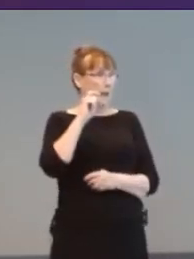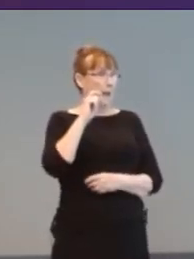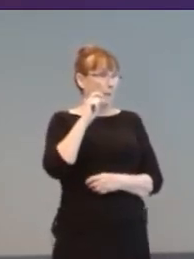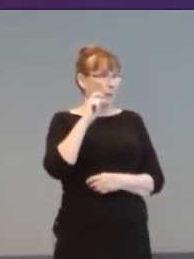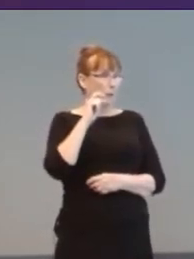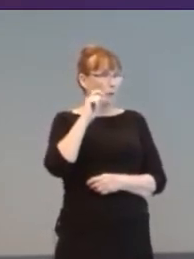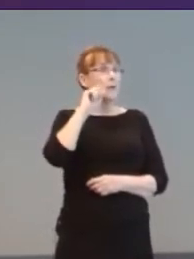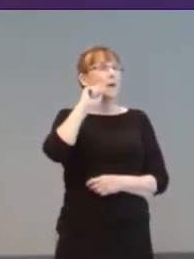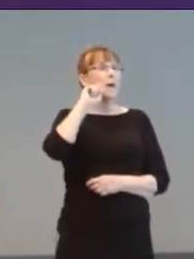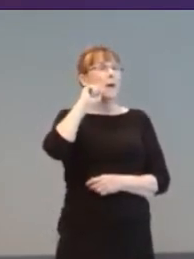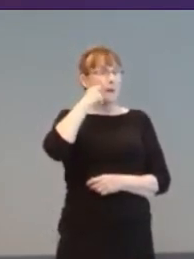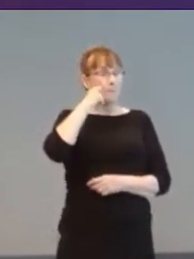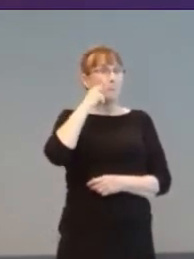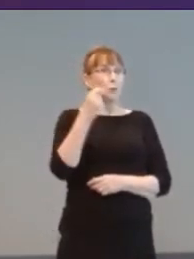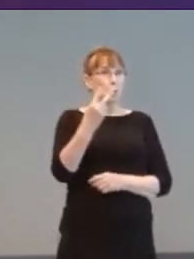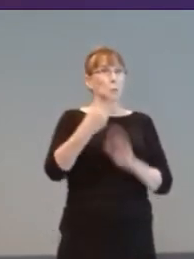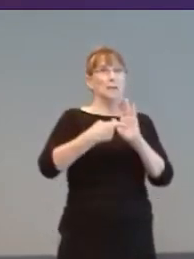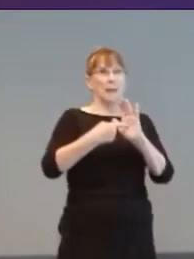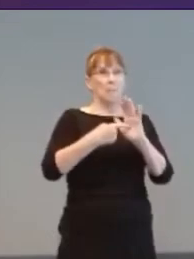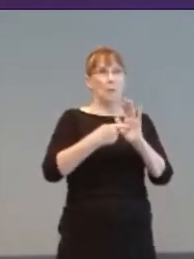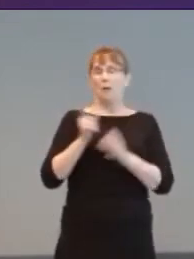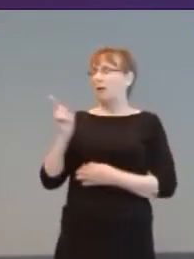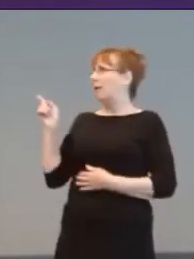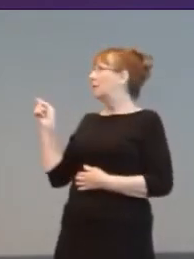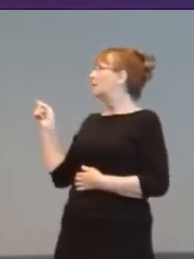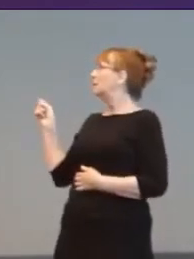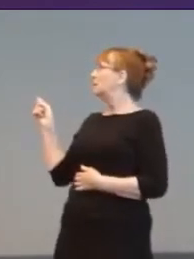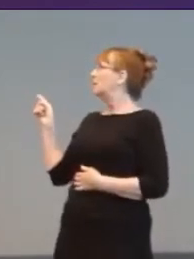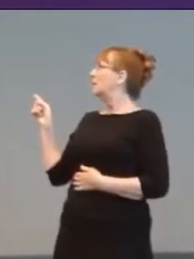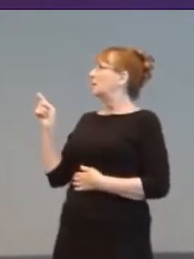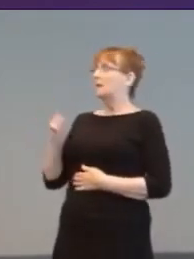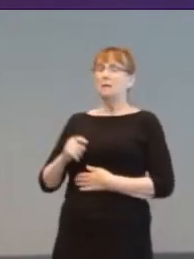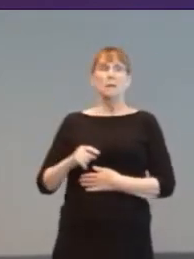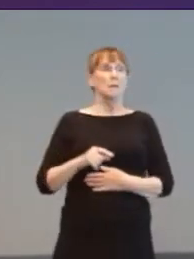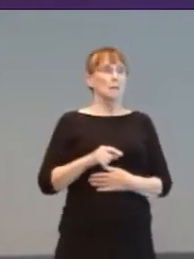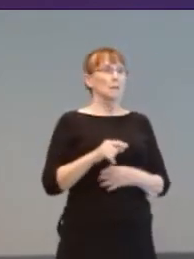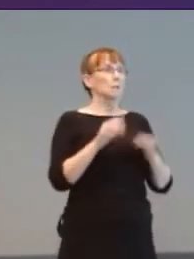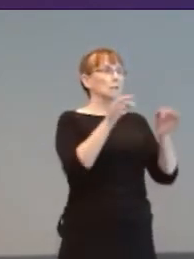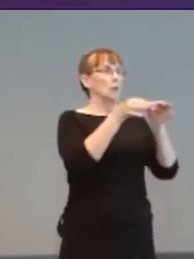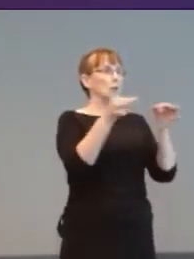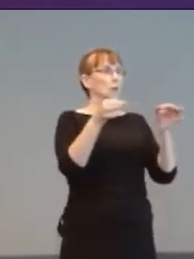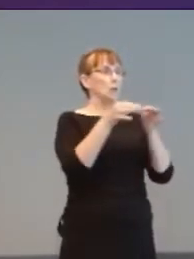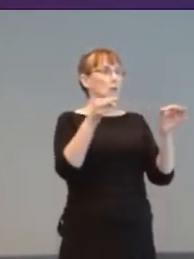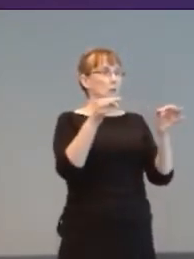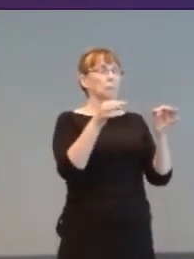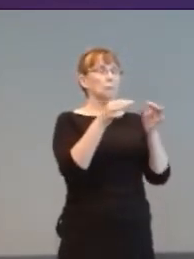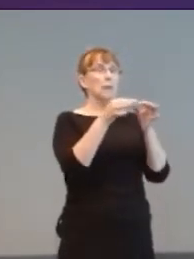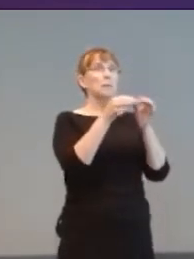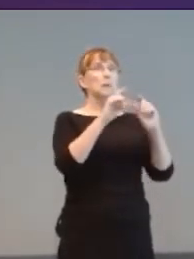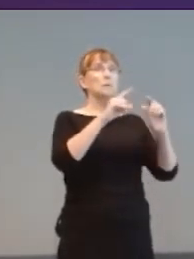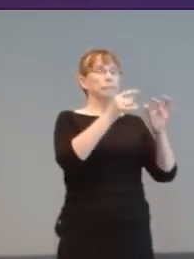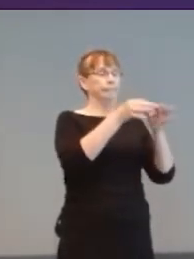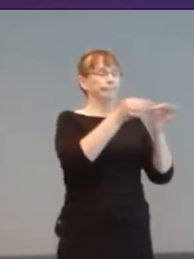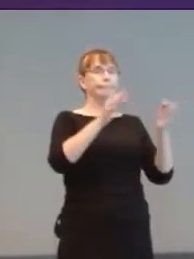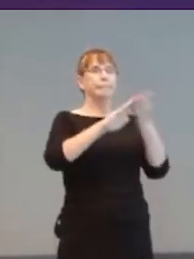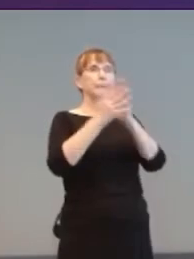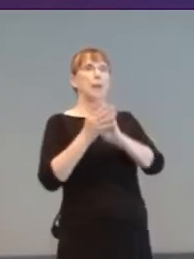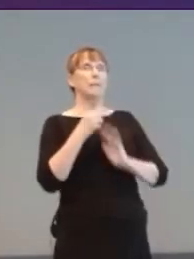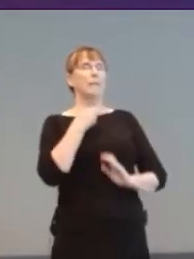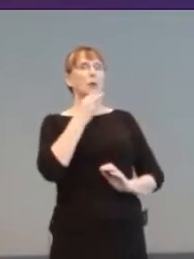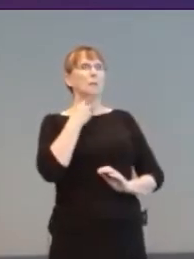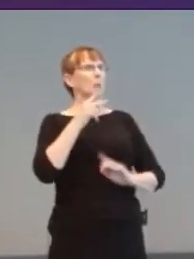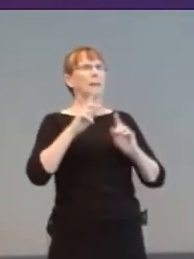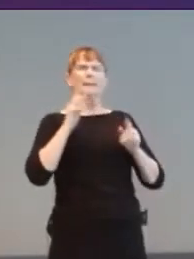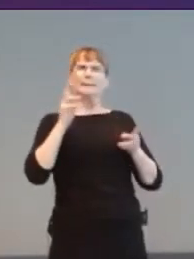"I've a hunch I've been robbed. I see I was put to bed. It's afternoon. I overslept.